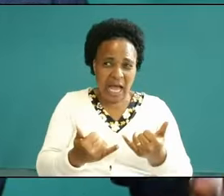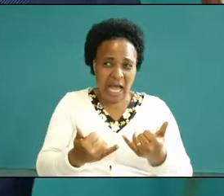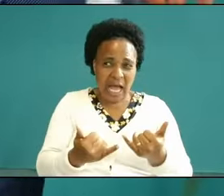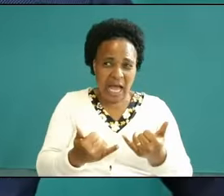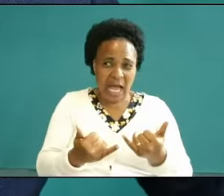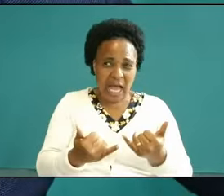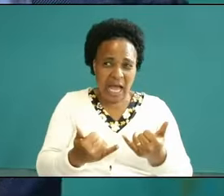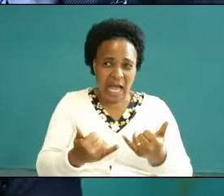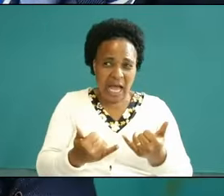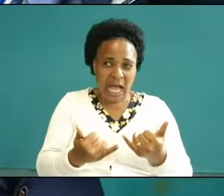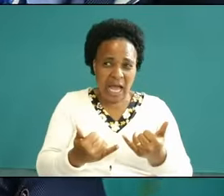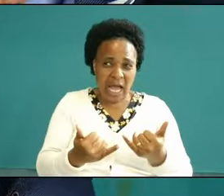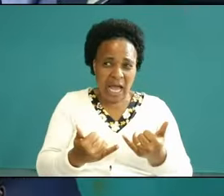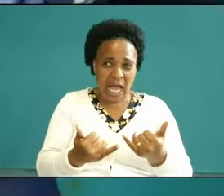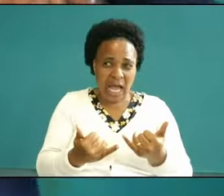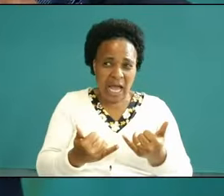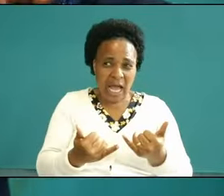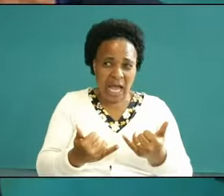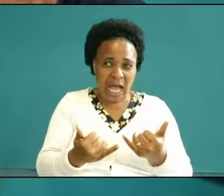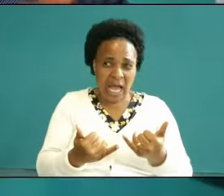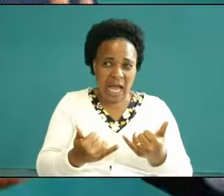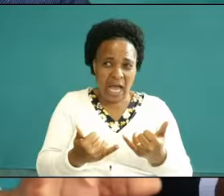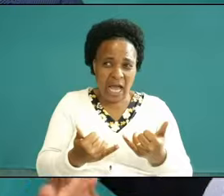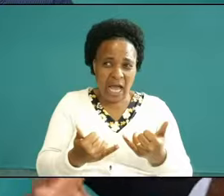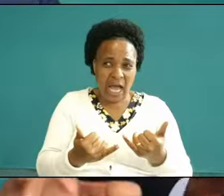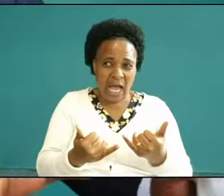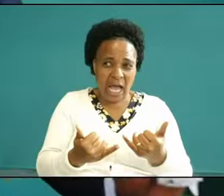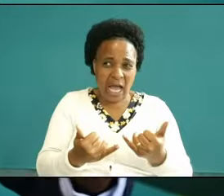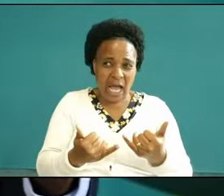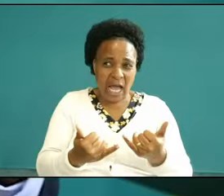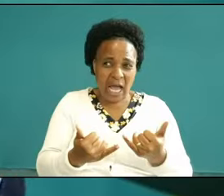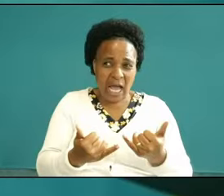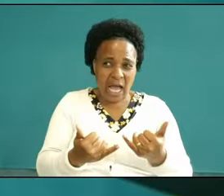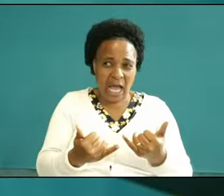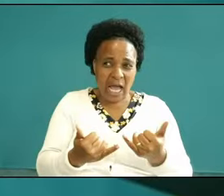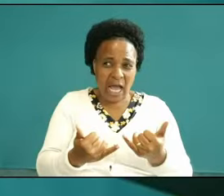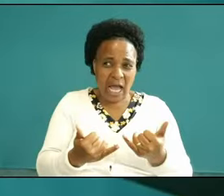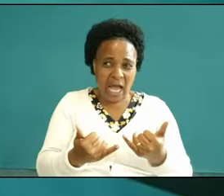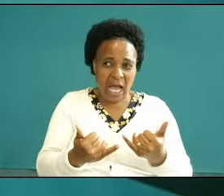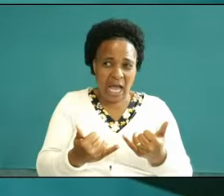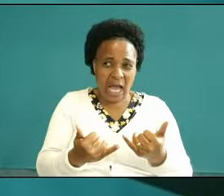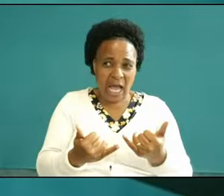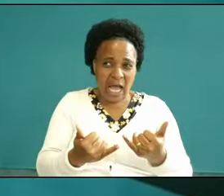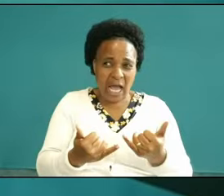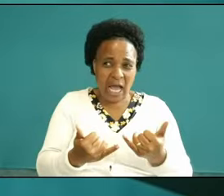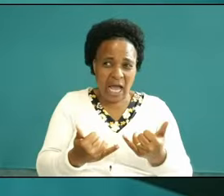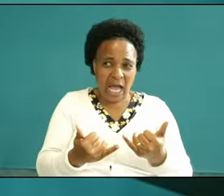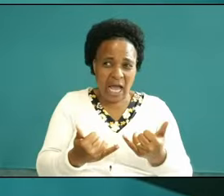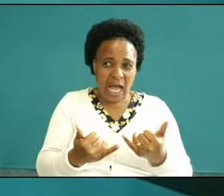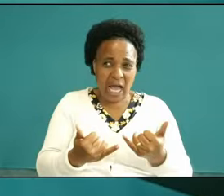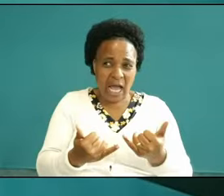spirit and praying in the spirit the spirit picks your concerns Hallelujah somebody the spirit sees